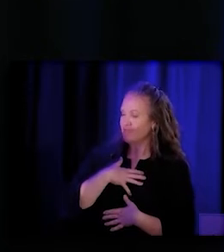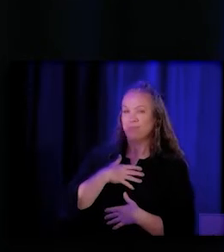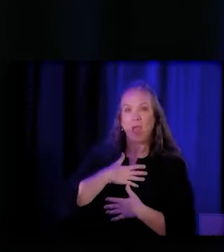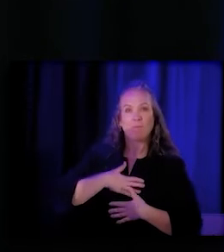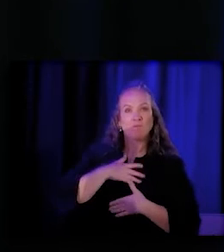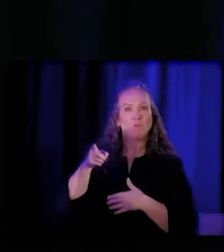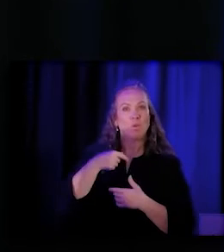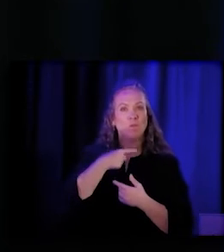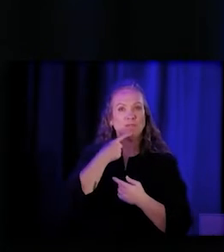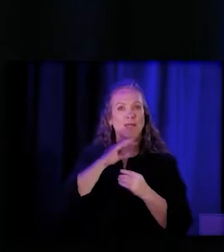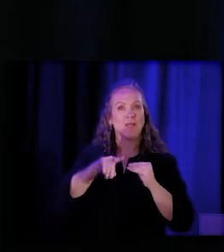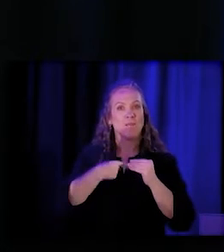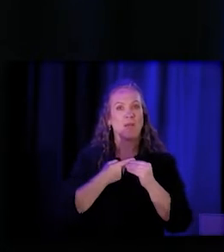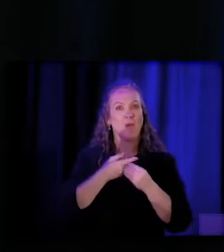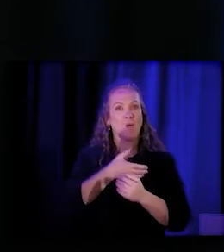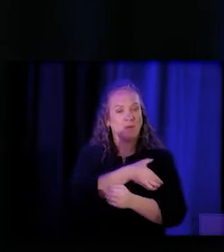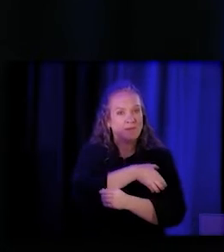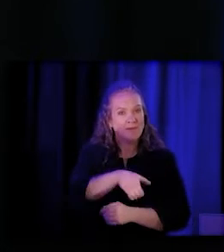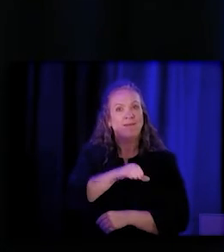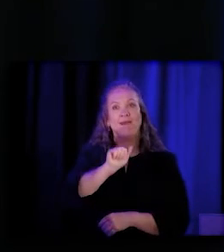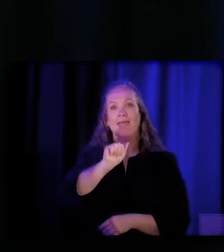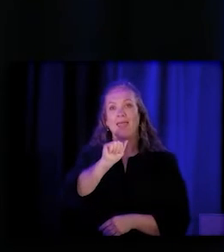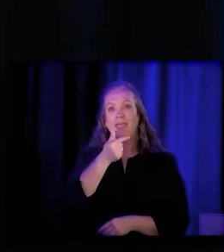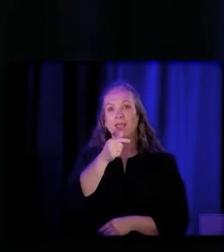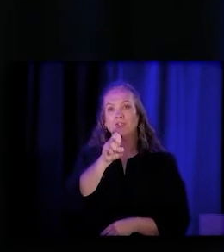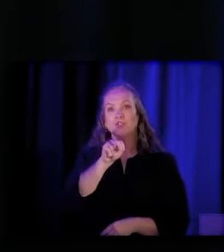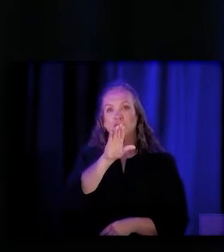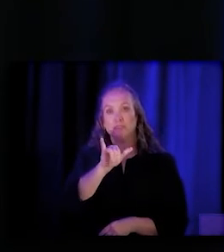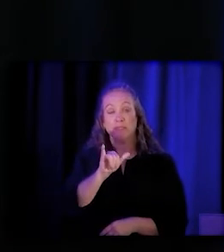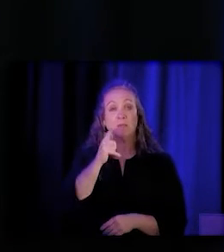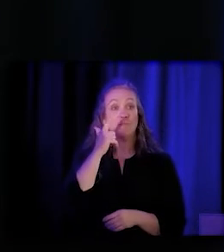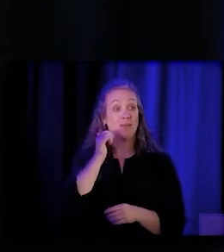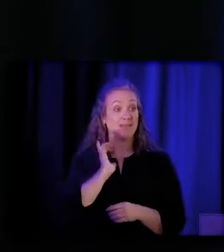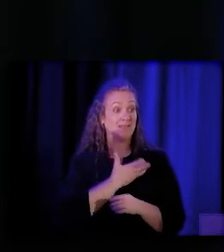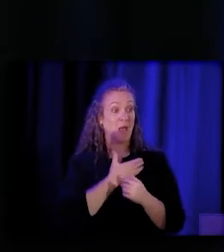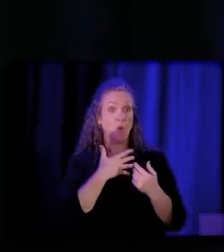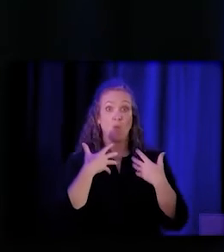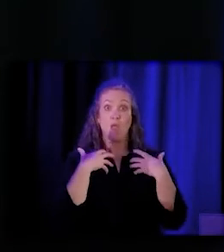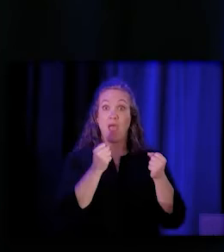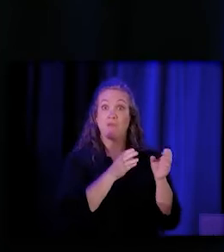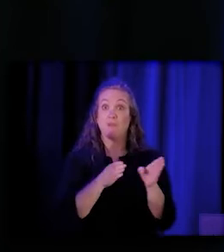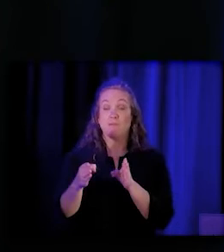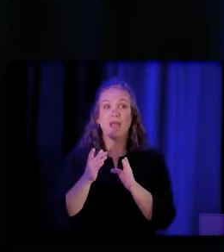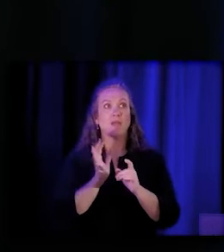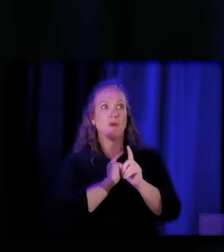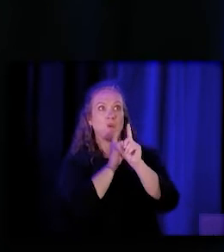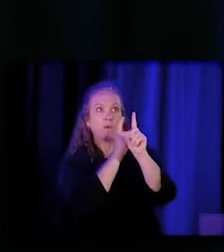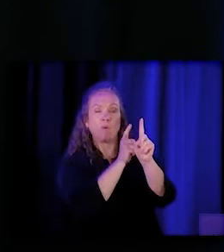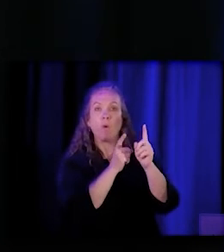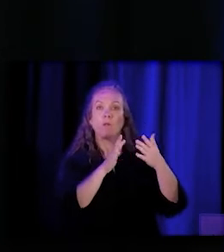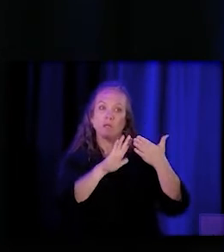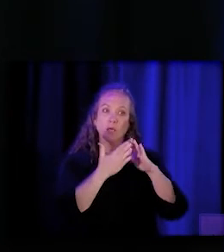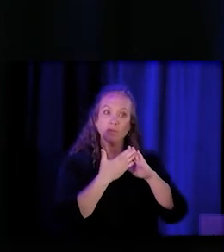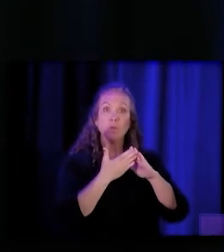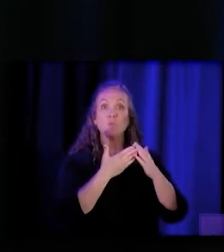because as a health plan, the goal of our organization is to improve the health of the communities and the people that we serve.